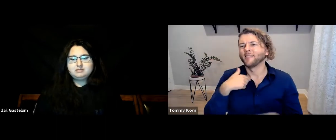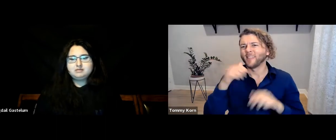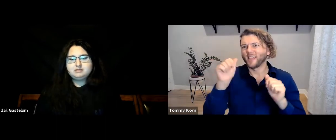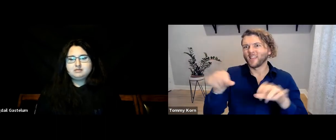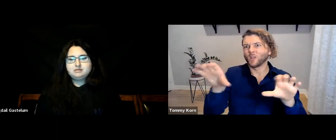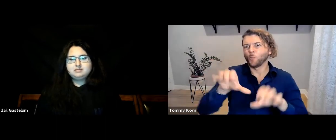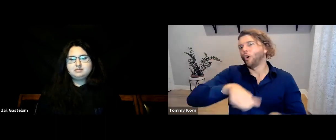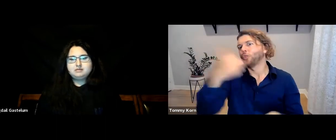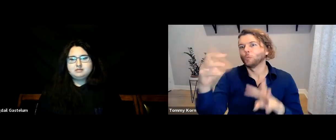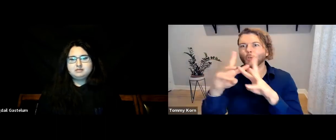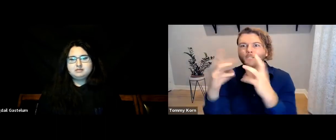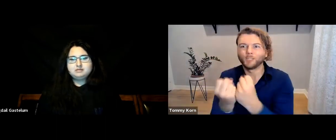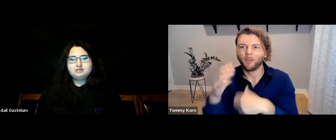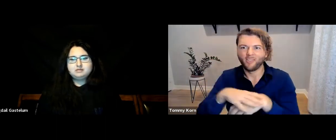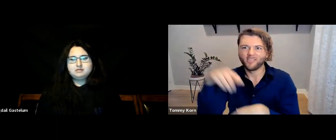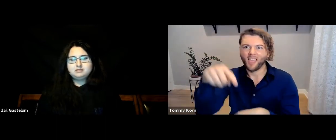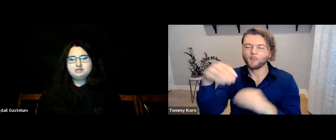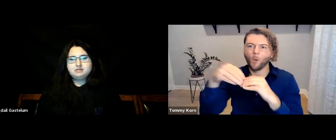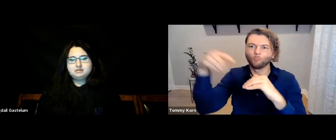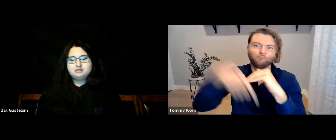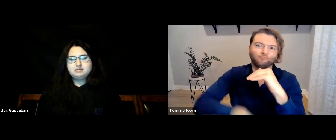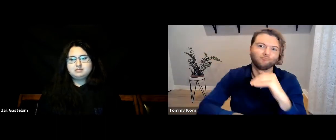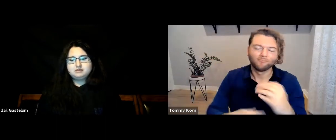I could do a whole other workshop on this and go into more depth.